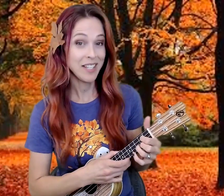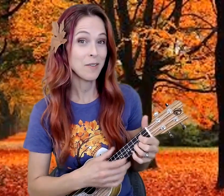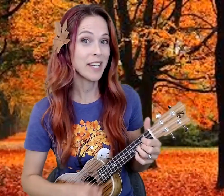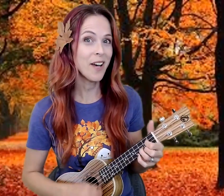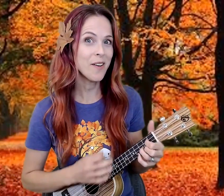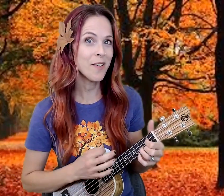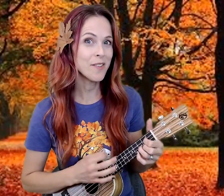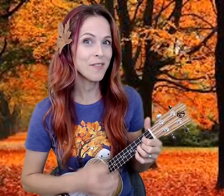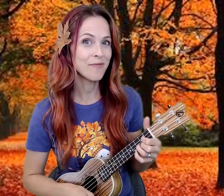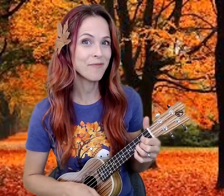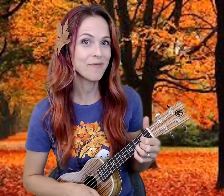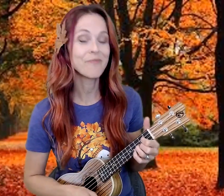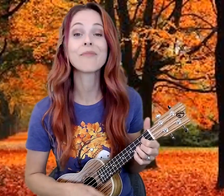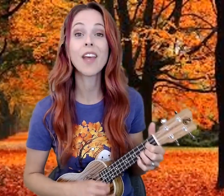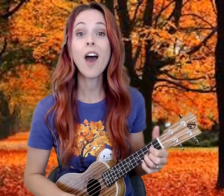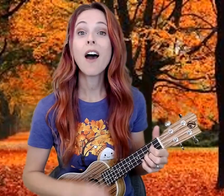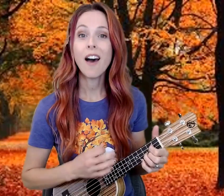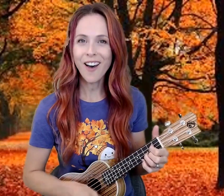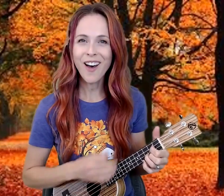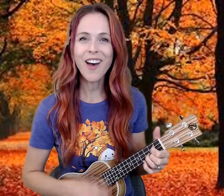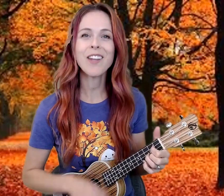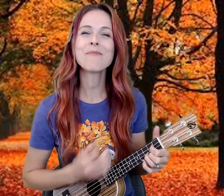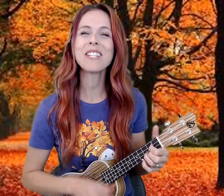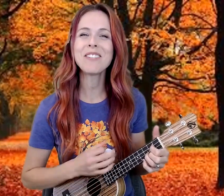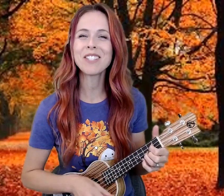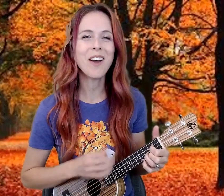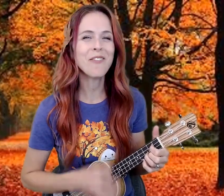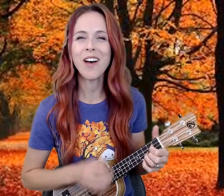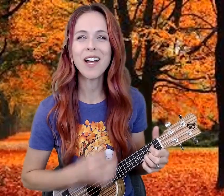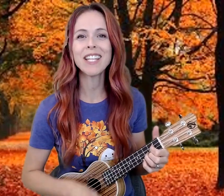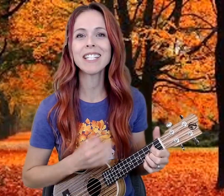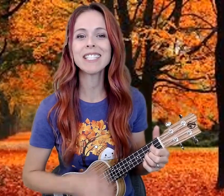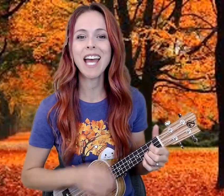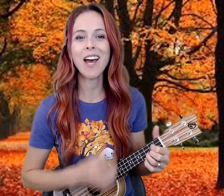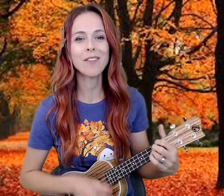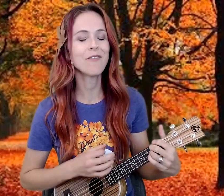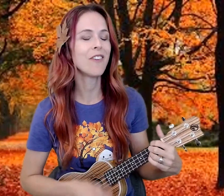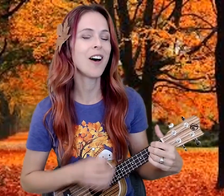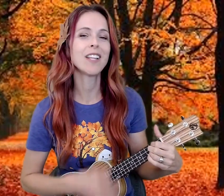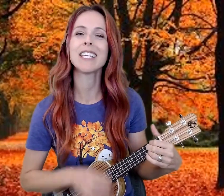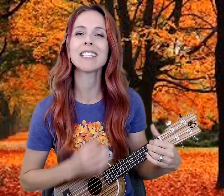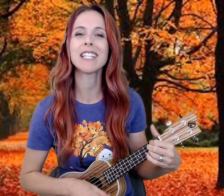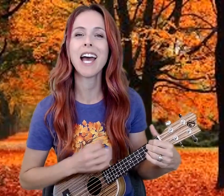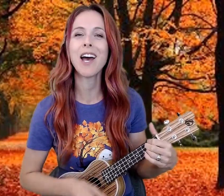Here we go... (strums the first chord) (sings) Autumn leaves are falling down, falling down,